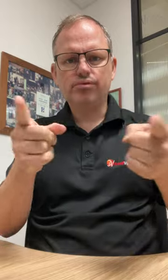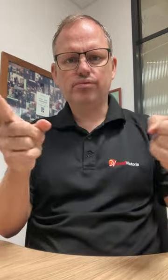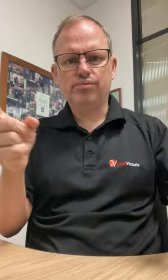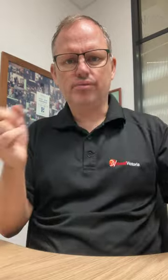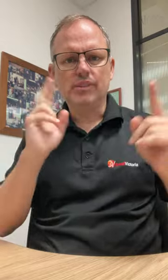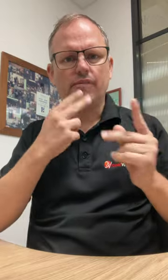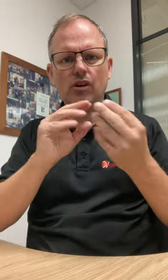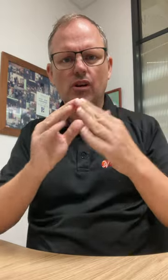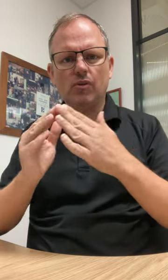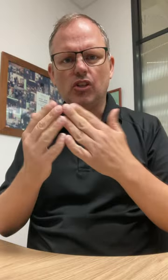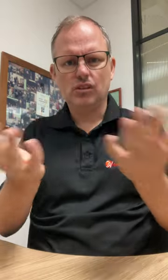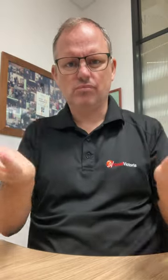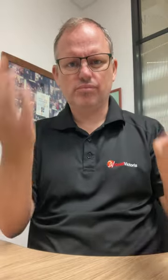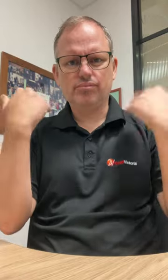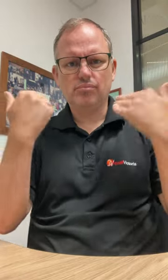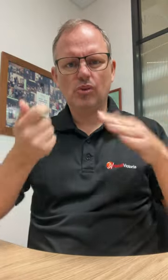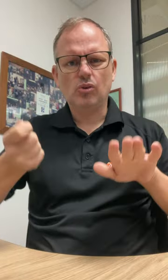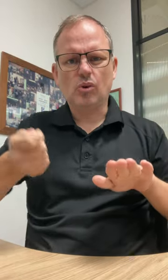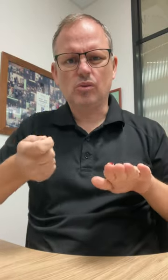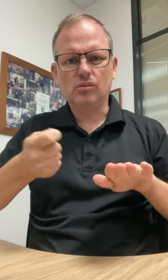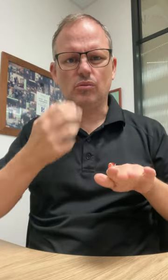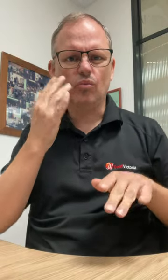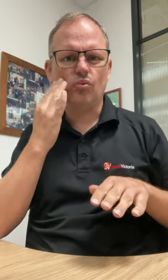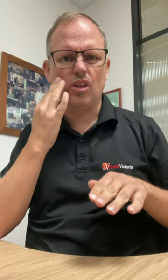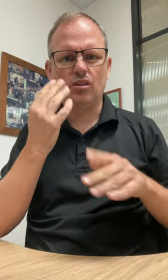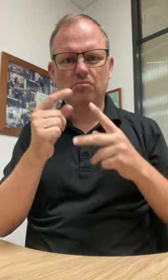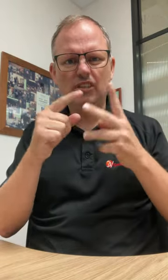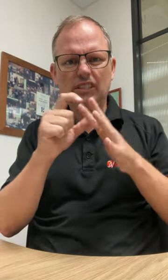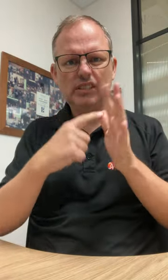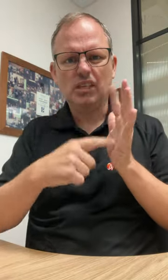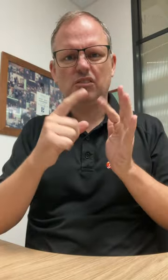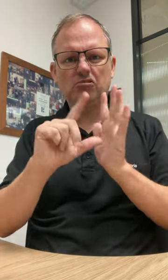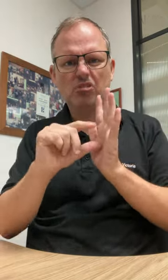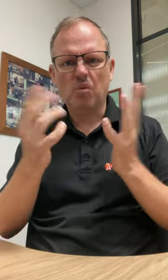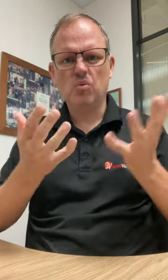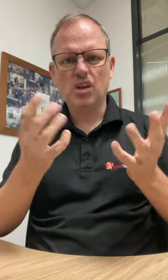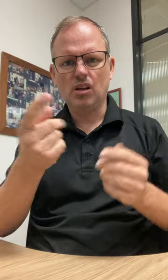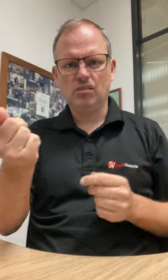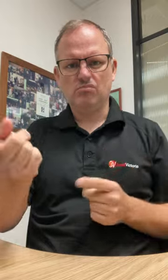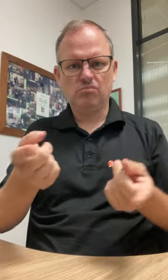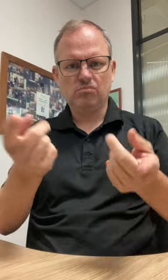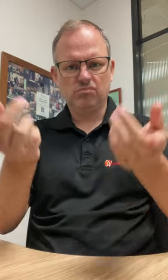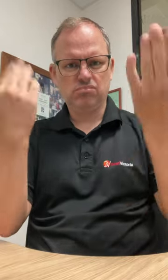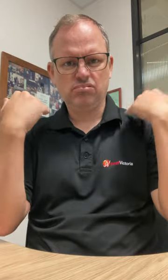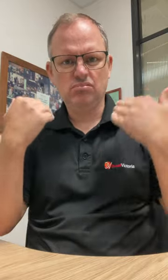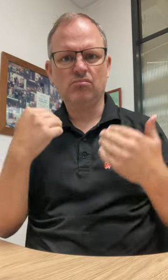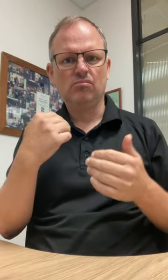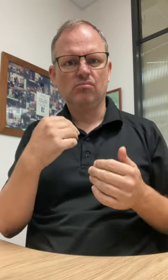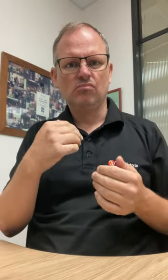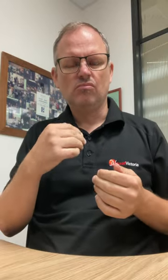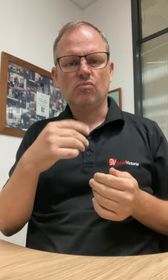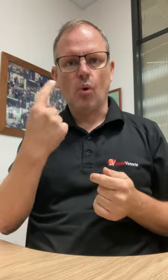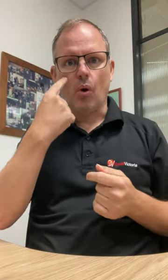we alert all the Deaf community to the court date and time so we can see as many of you there as possible,